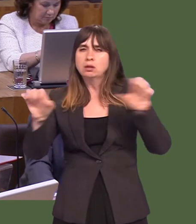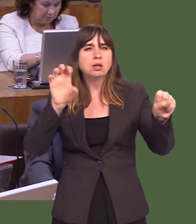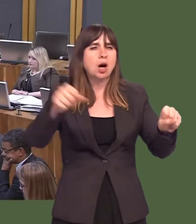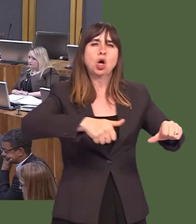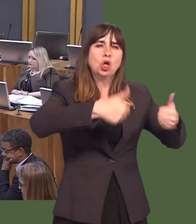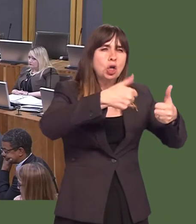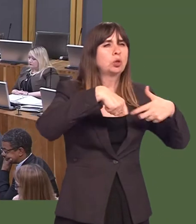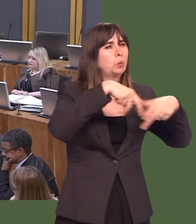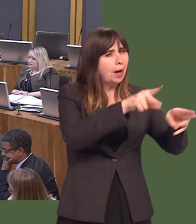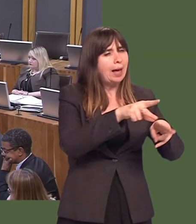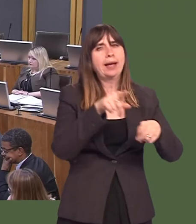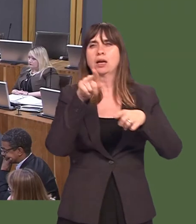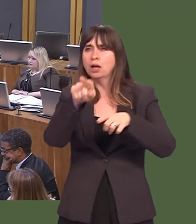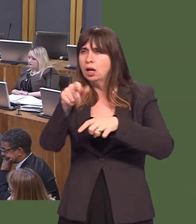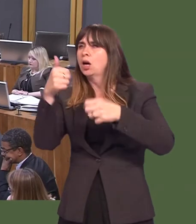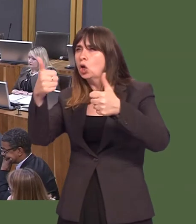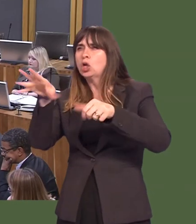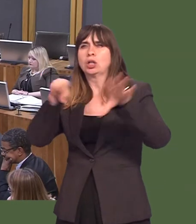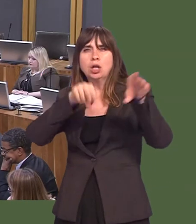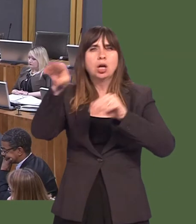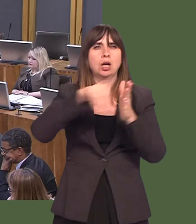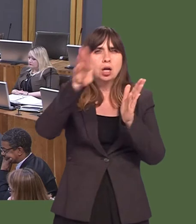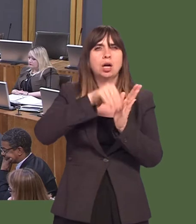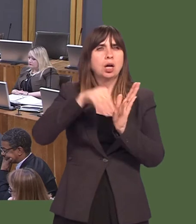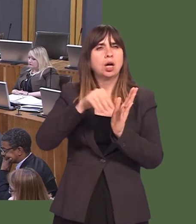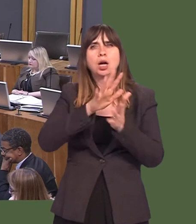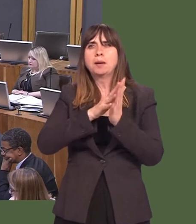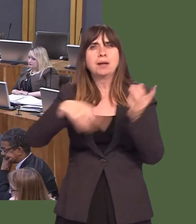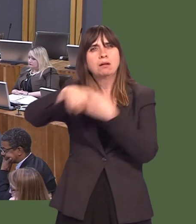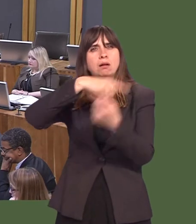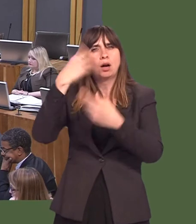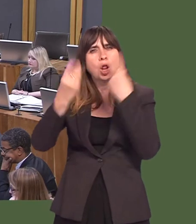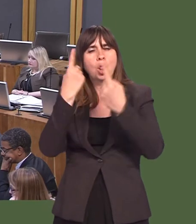lies, to consult, once again, with the outdoor education advisersí panel, in order to make